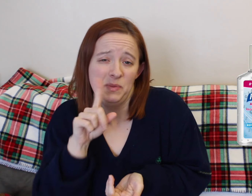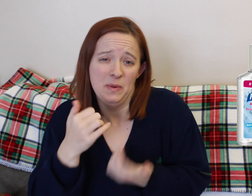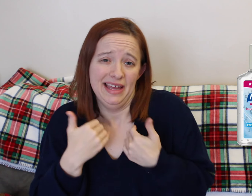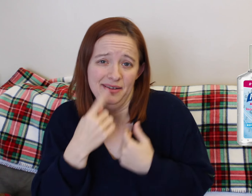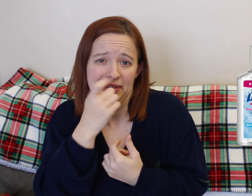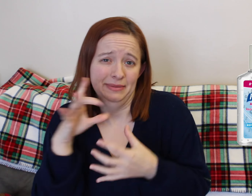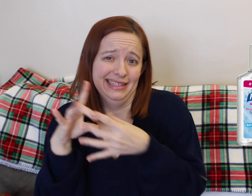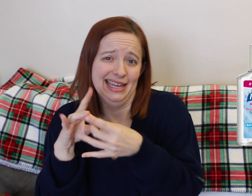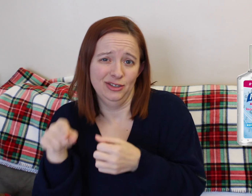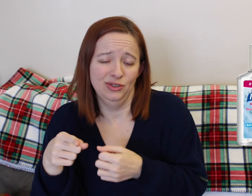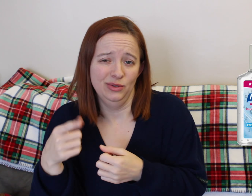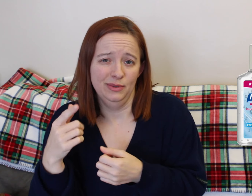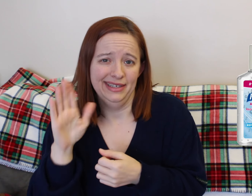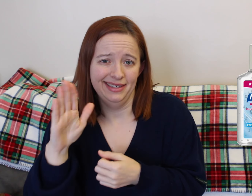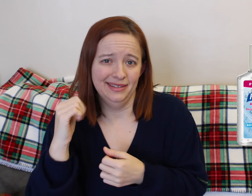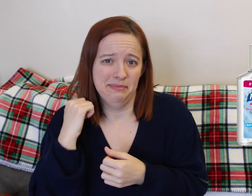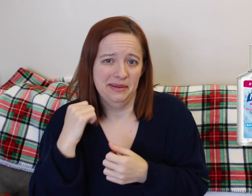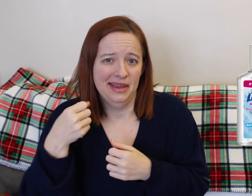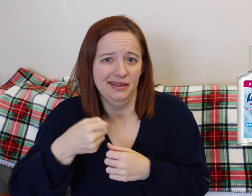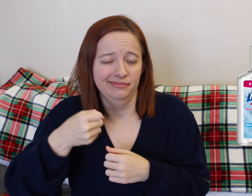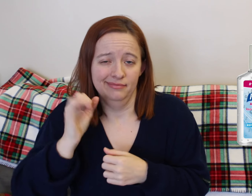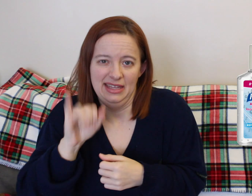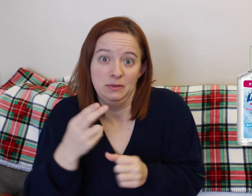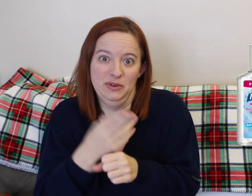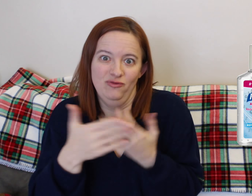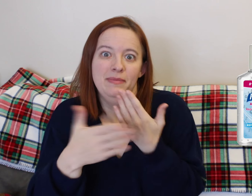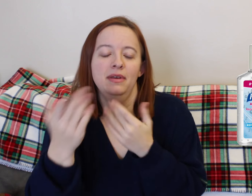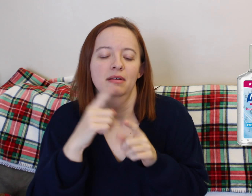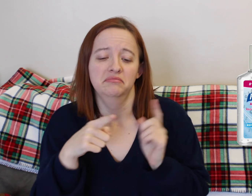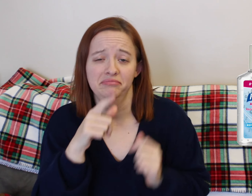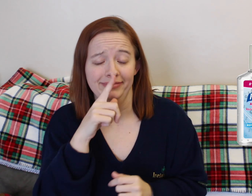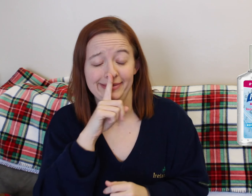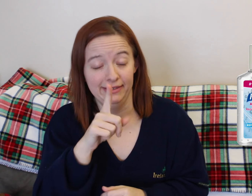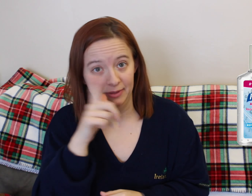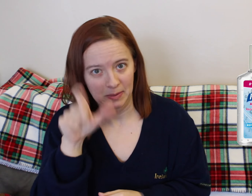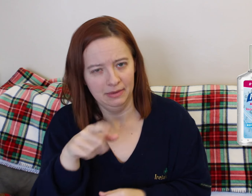So that's just kind of my opinion. A car seat... yeah duh! We're still using it... great.